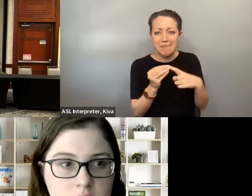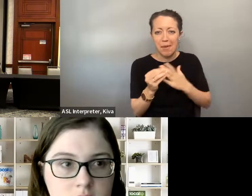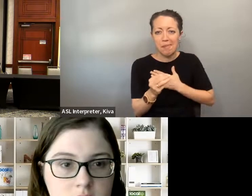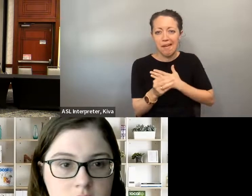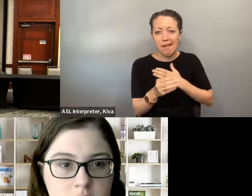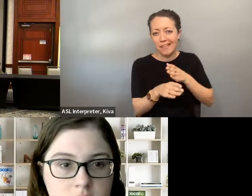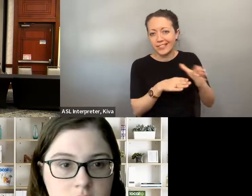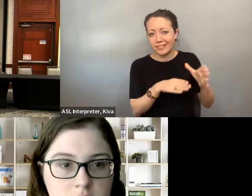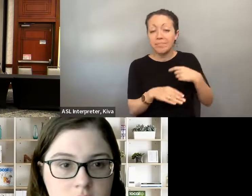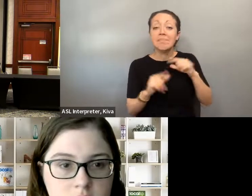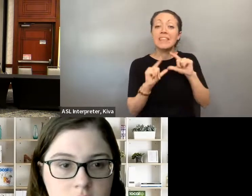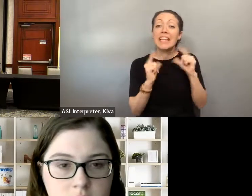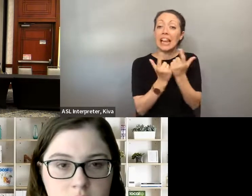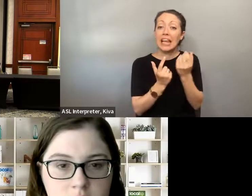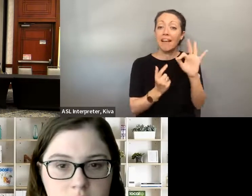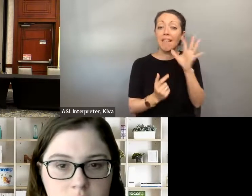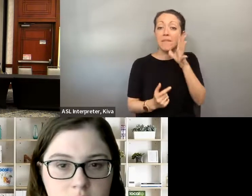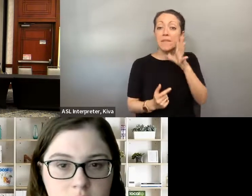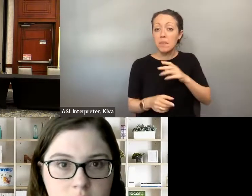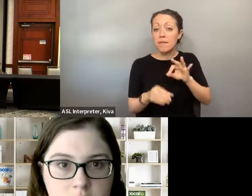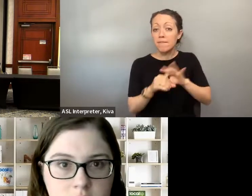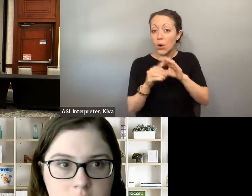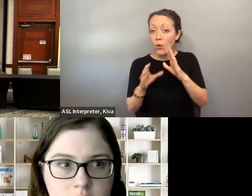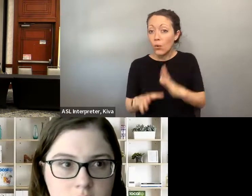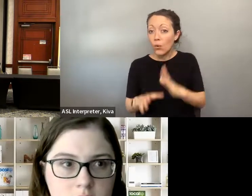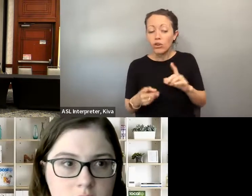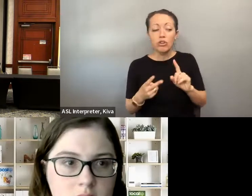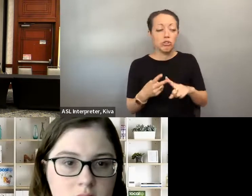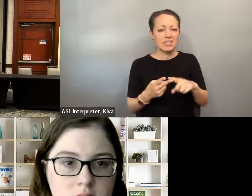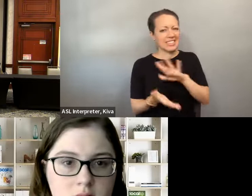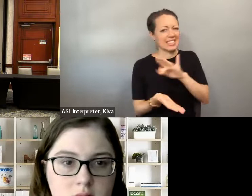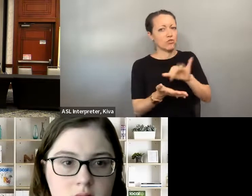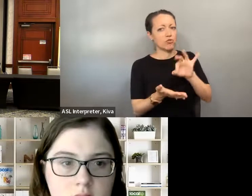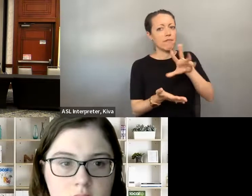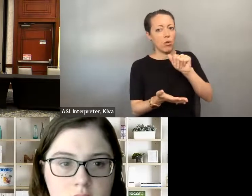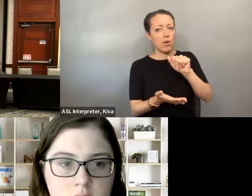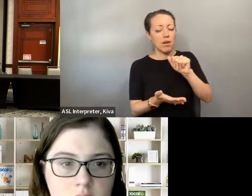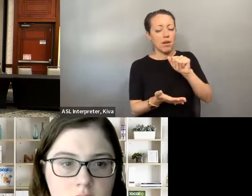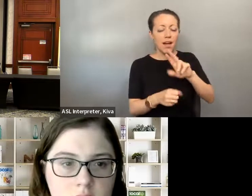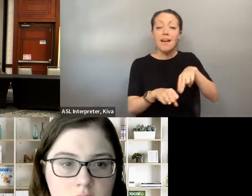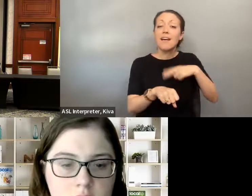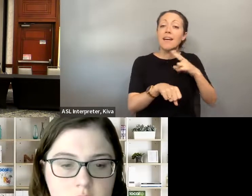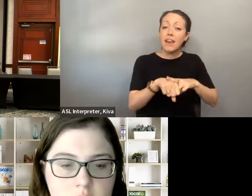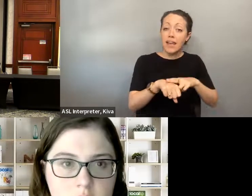to be joining today. » This is Caroline again. Also forgot to mention the aspects of things that I'm involved with. League of